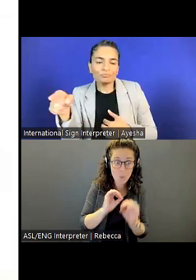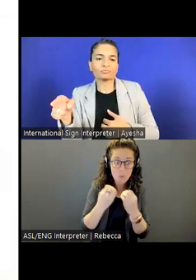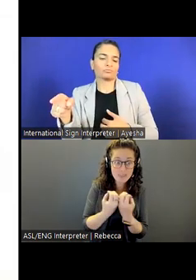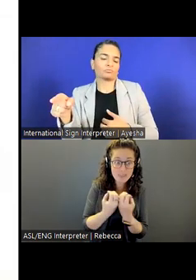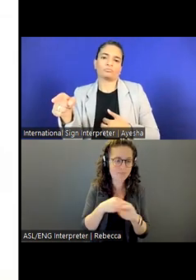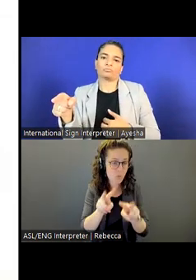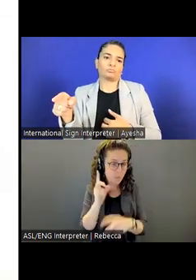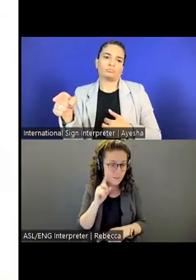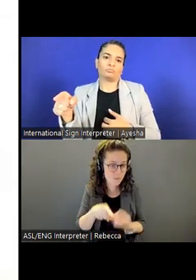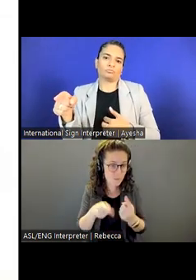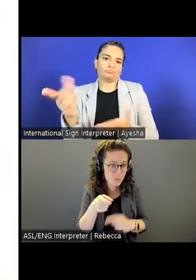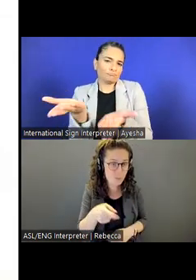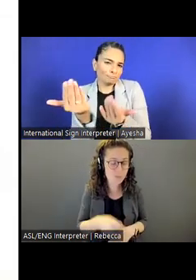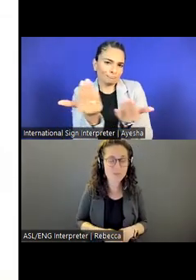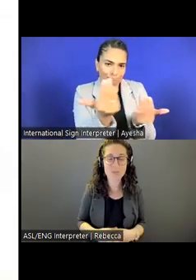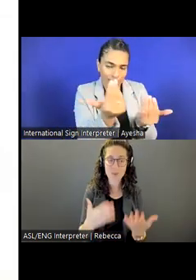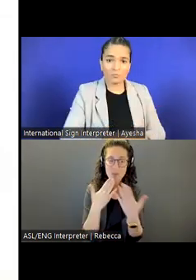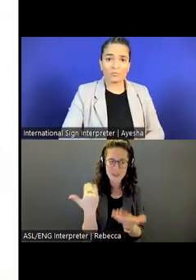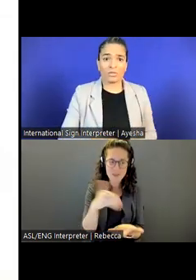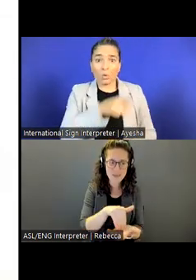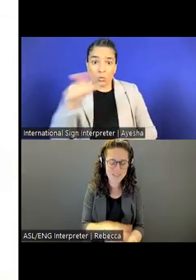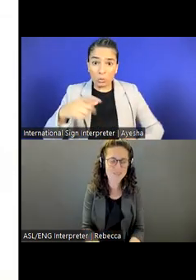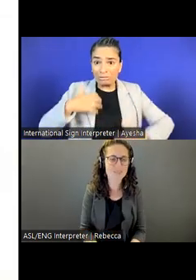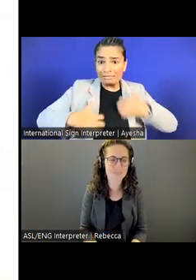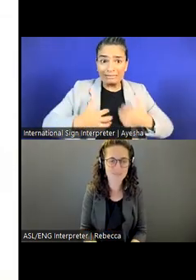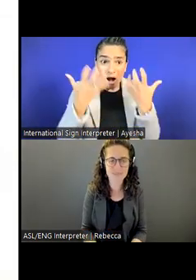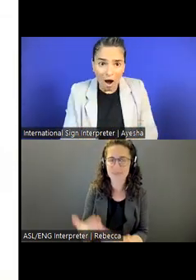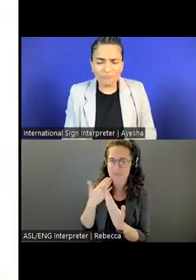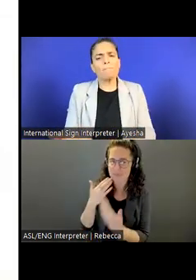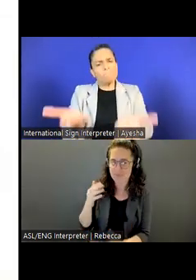But, again, thank you so much!